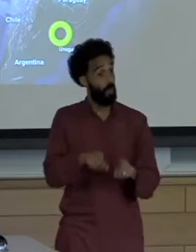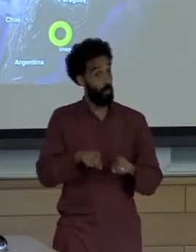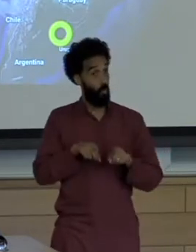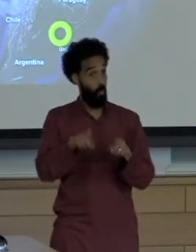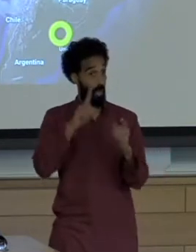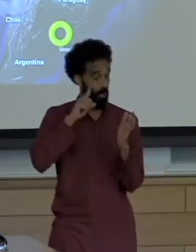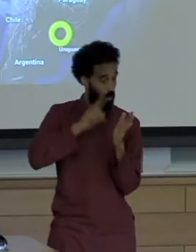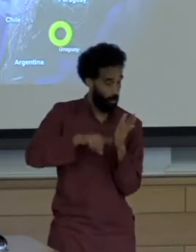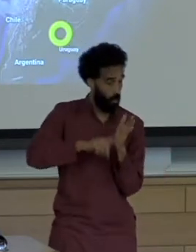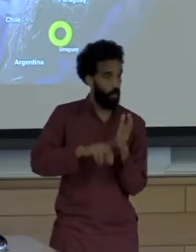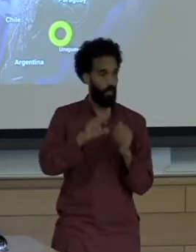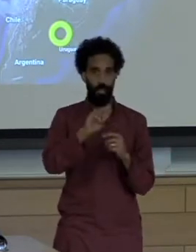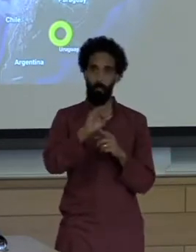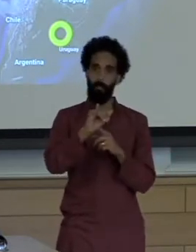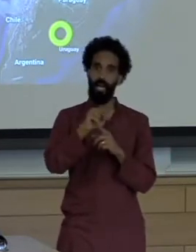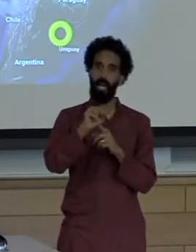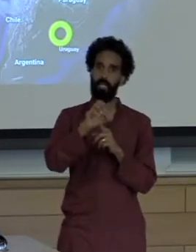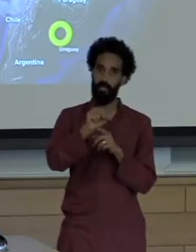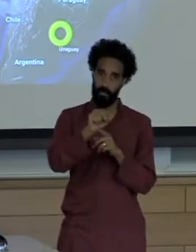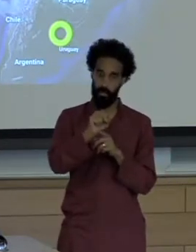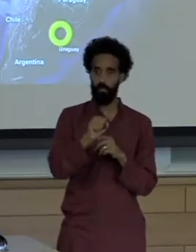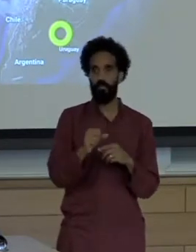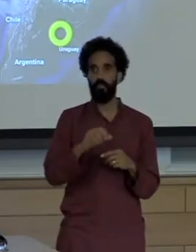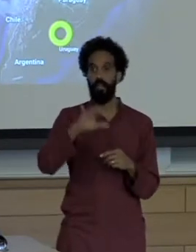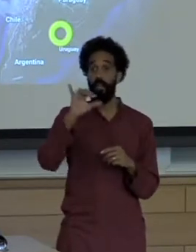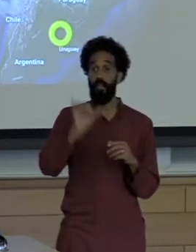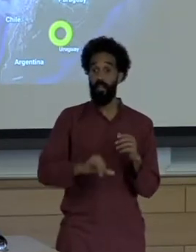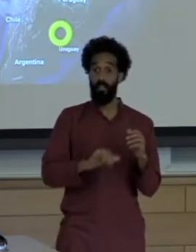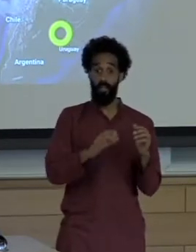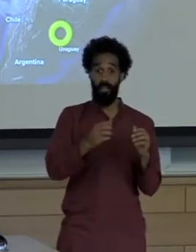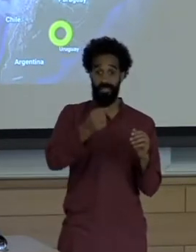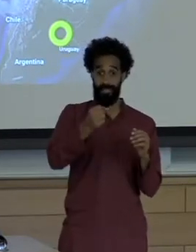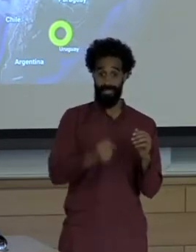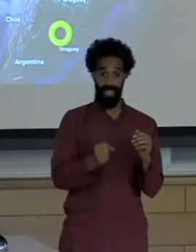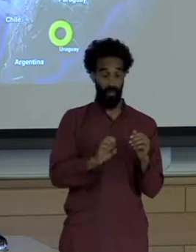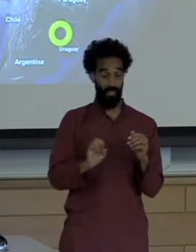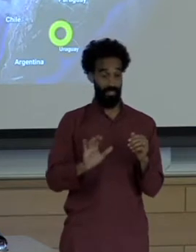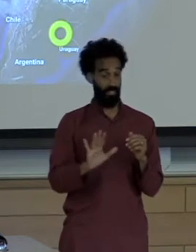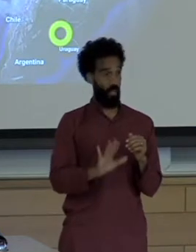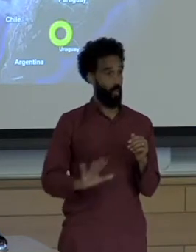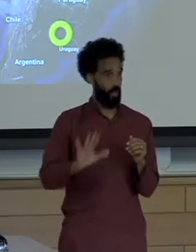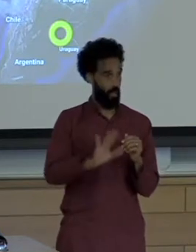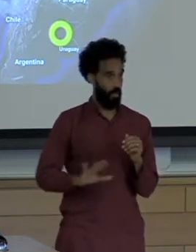The state in the state of Minas Gerais, which is in the southeastern part of Brazil and we started looking at that